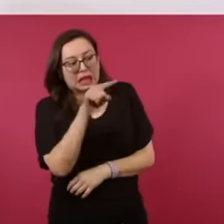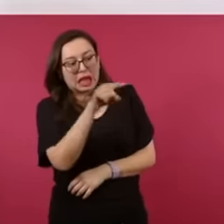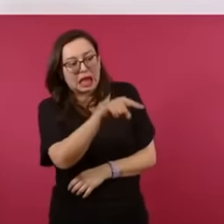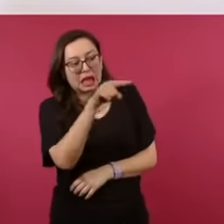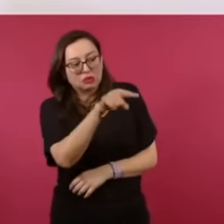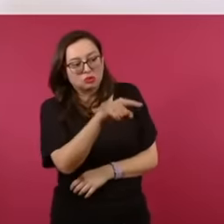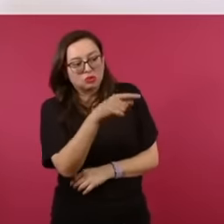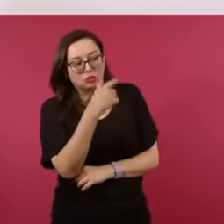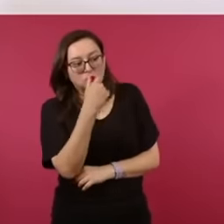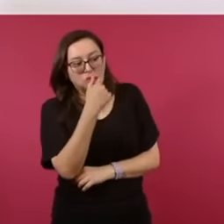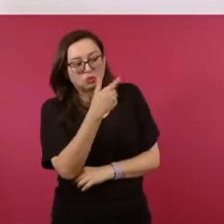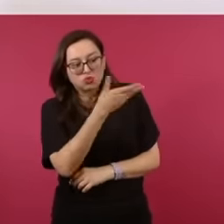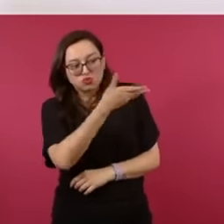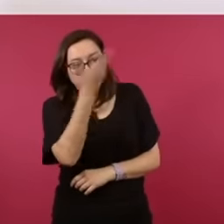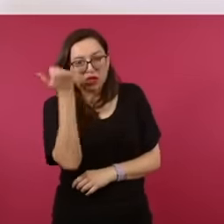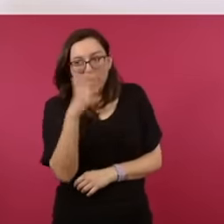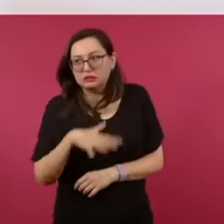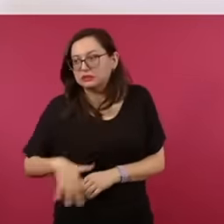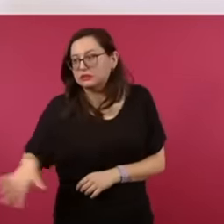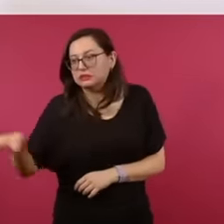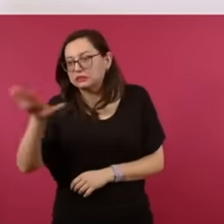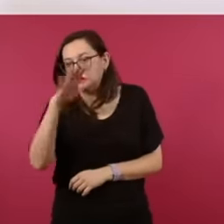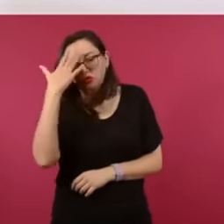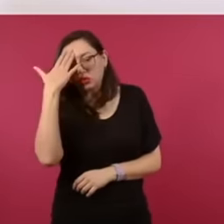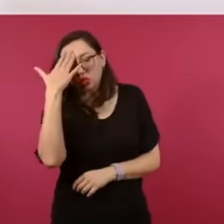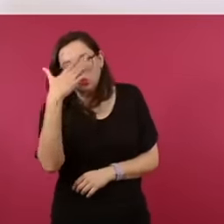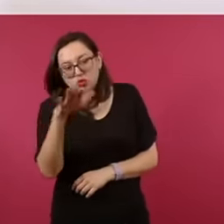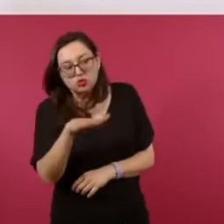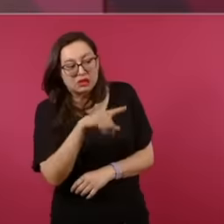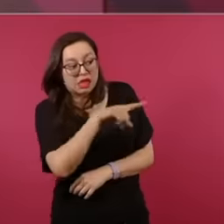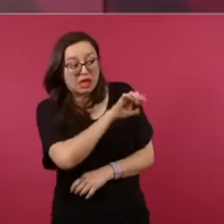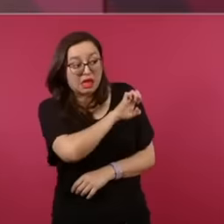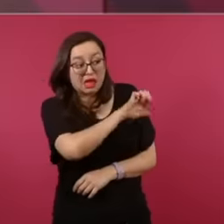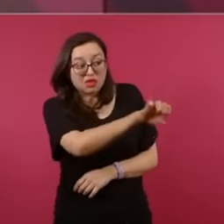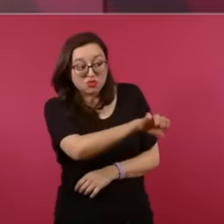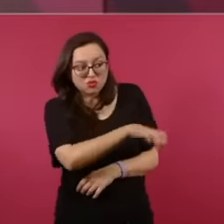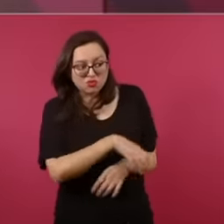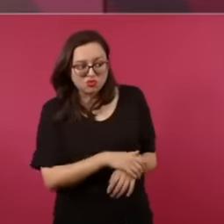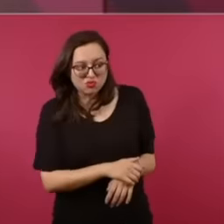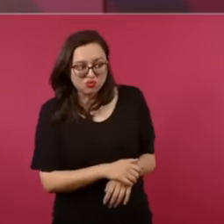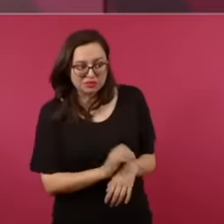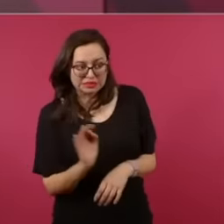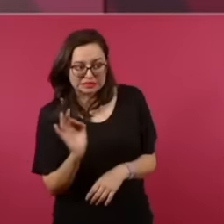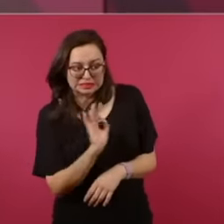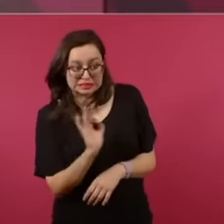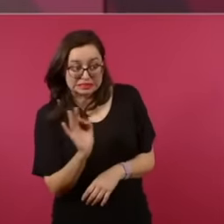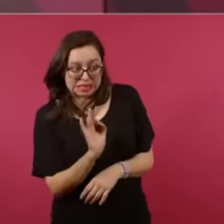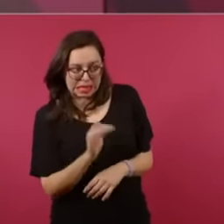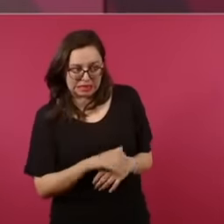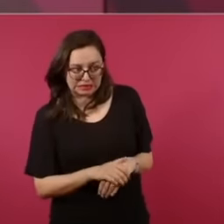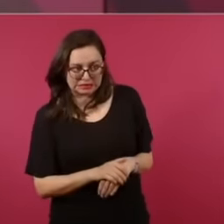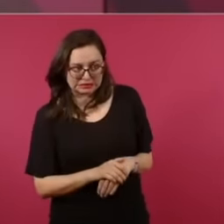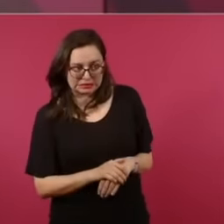mouth and now that's it. Do not allow it